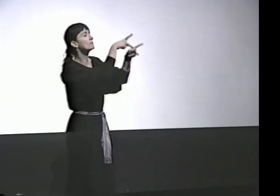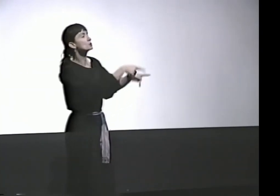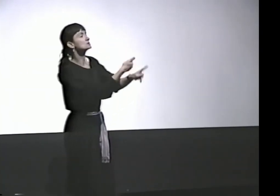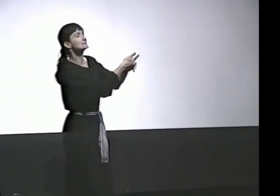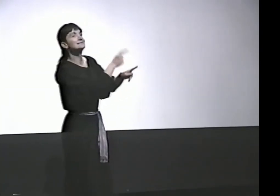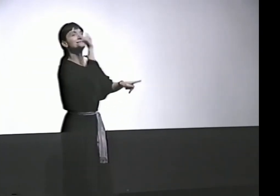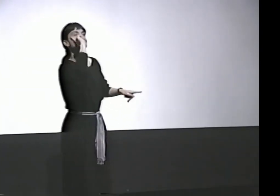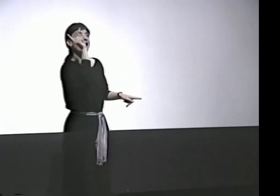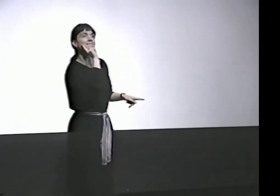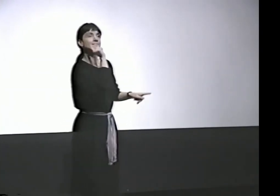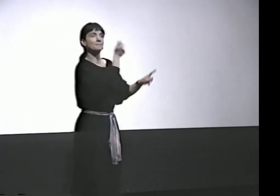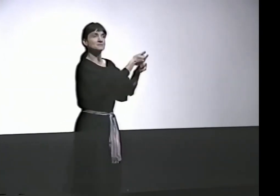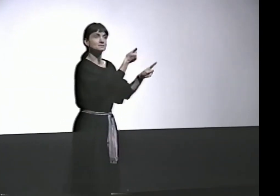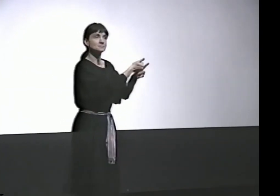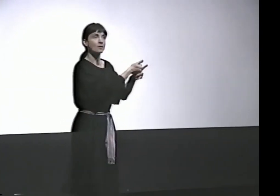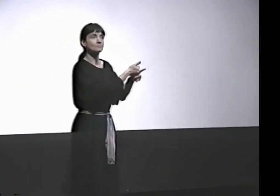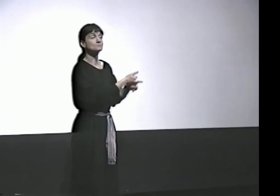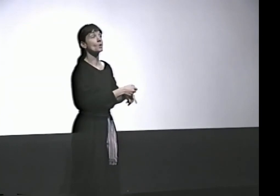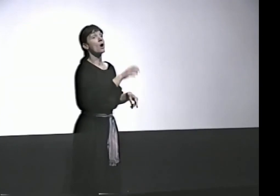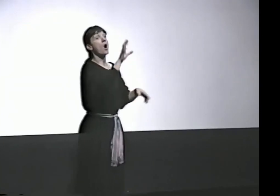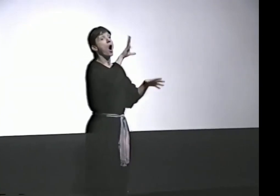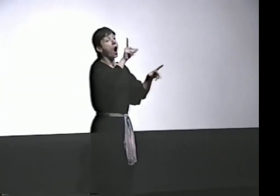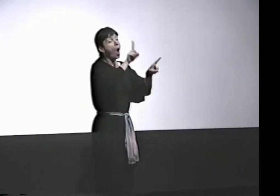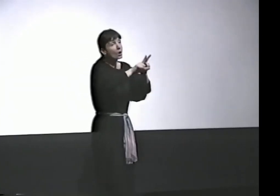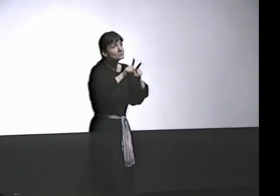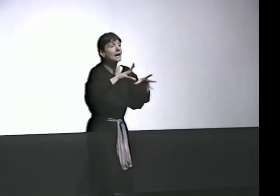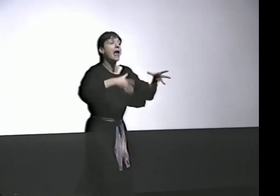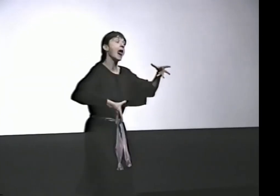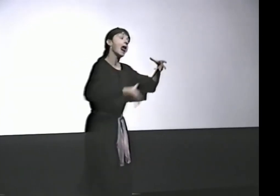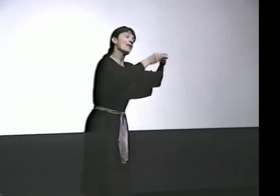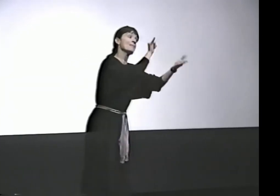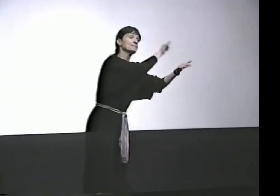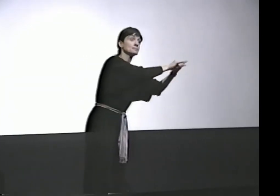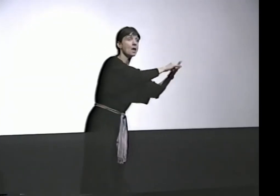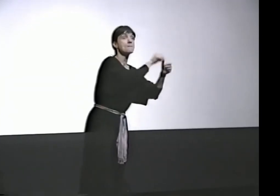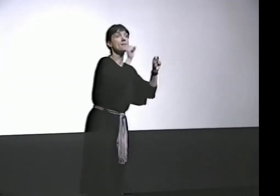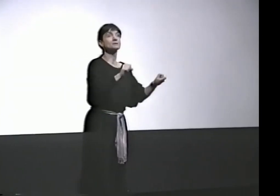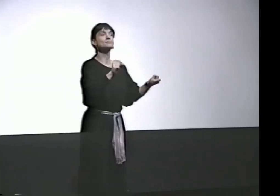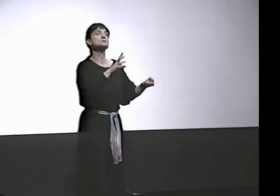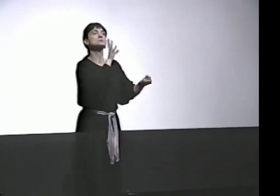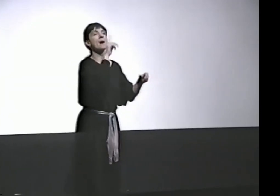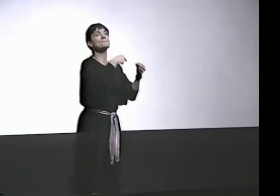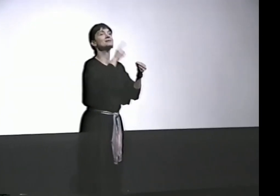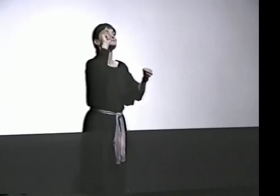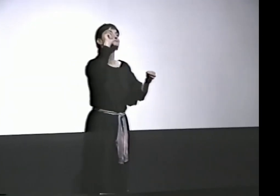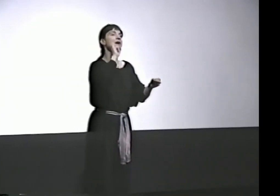ANY DEAF PERSON CREATING POETRY